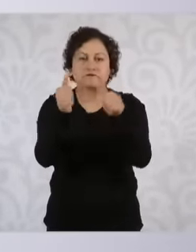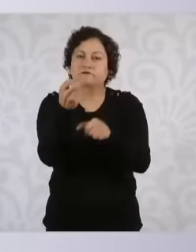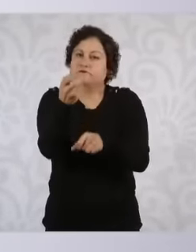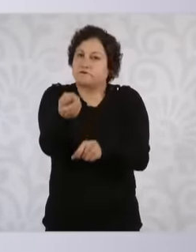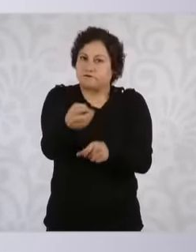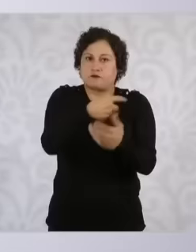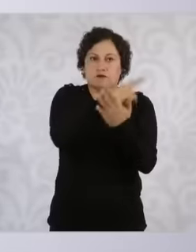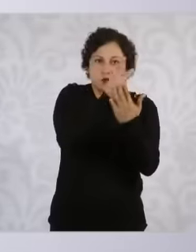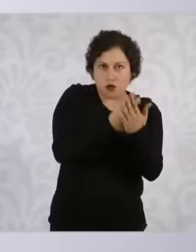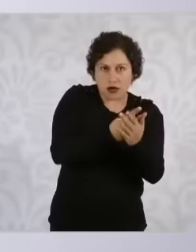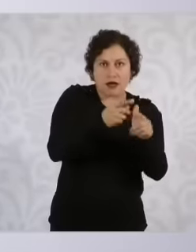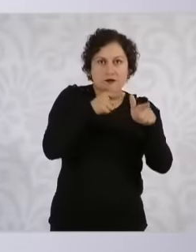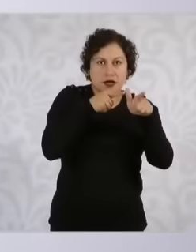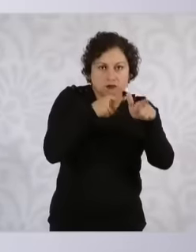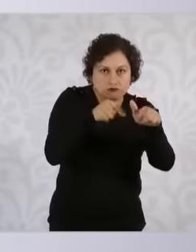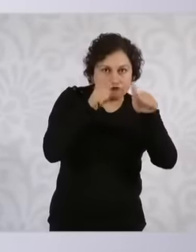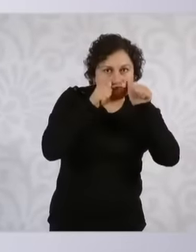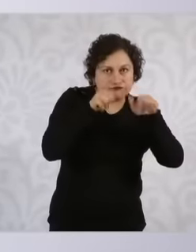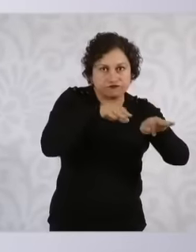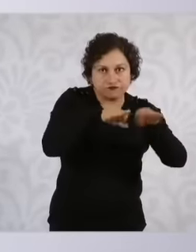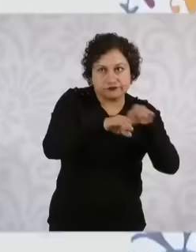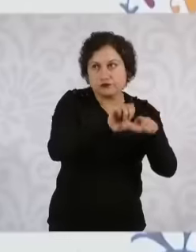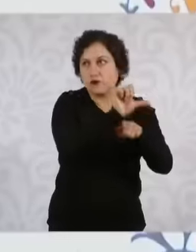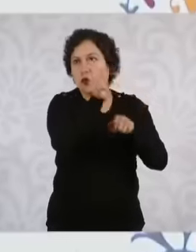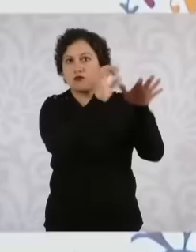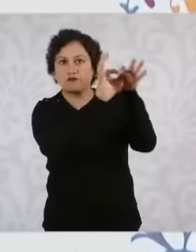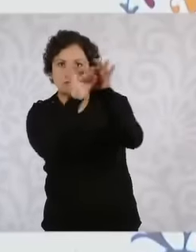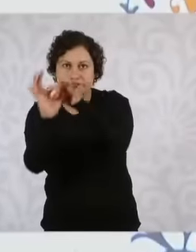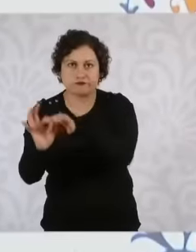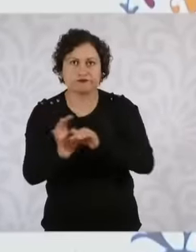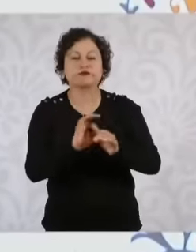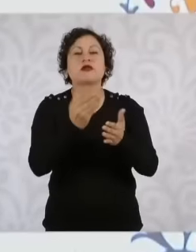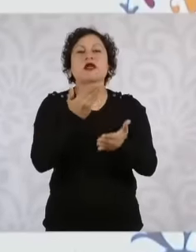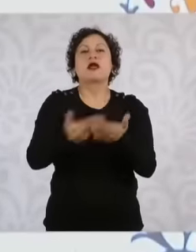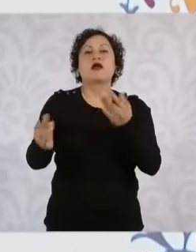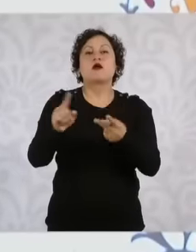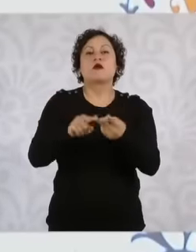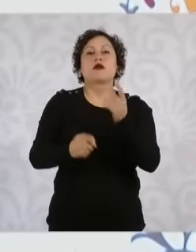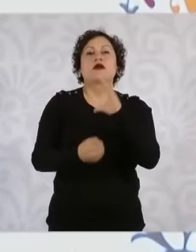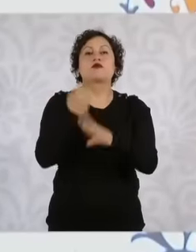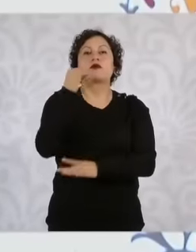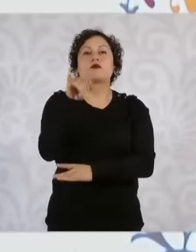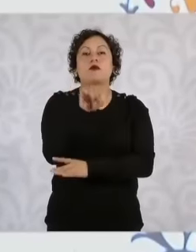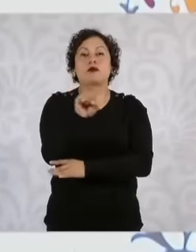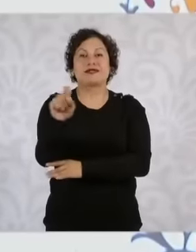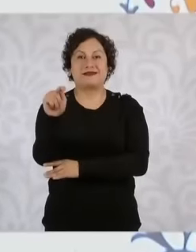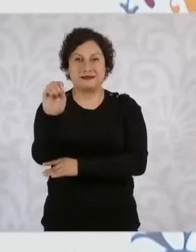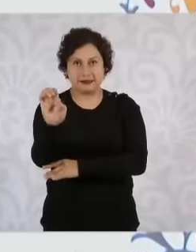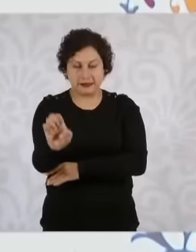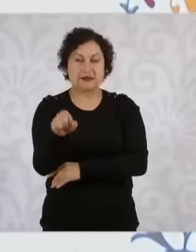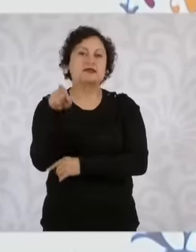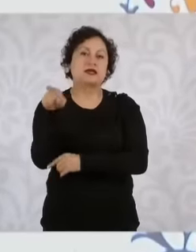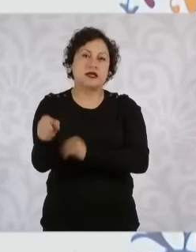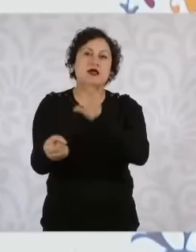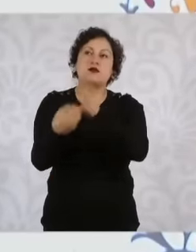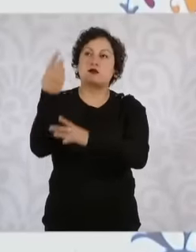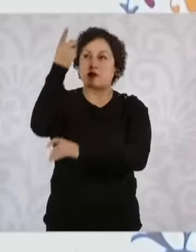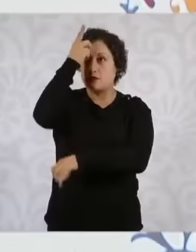institutions, now also the Iste and with the new director of the Iste because it is to resume that so